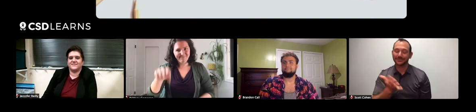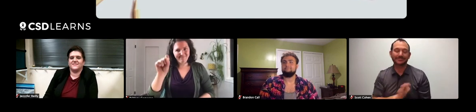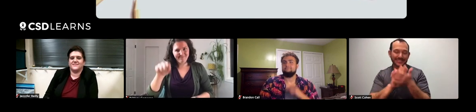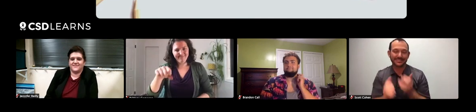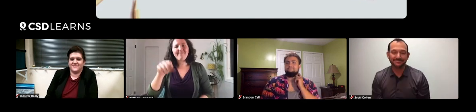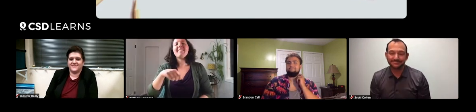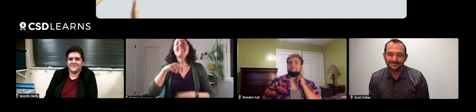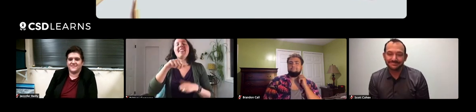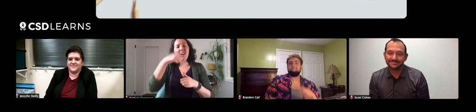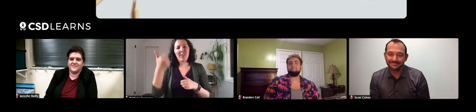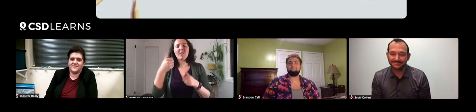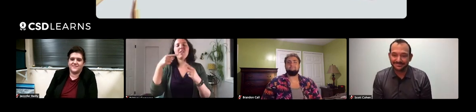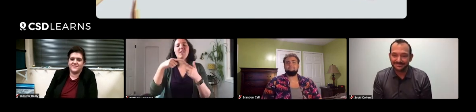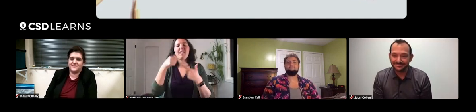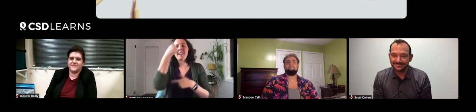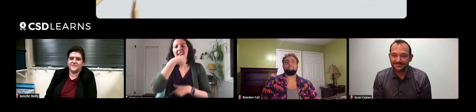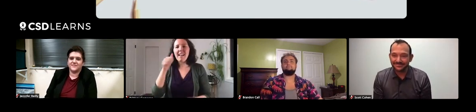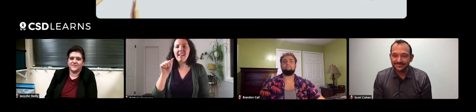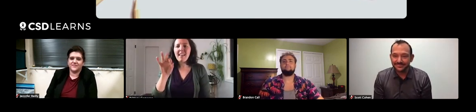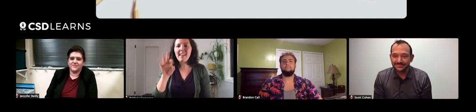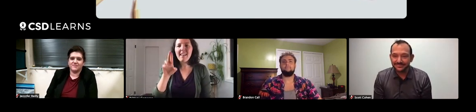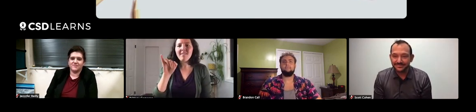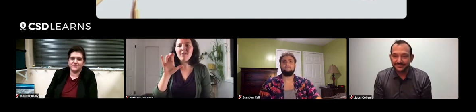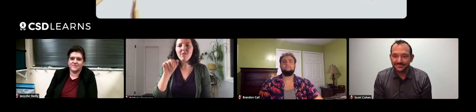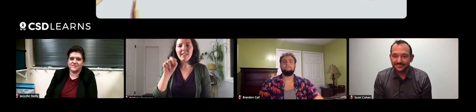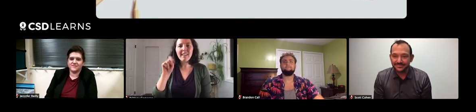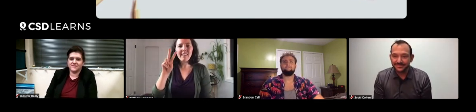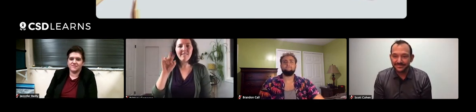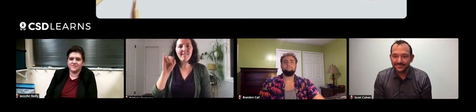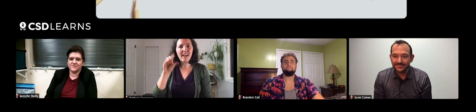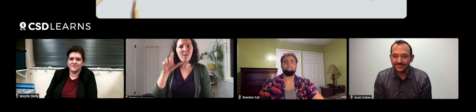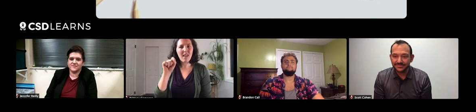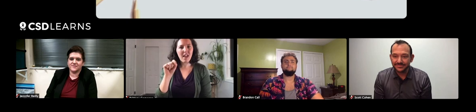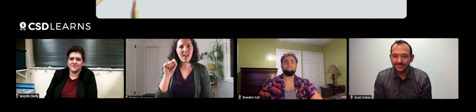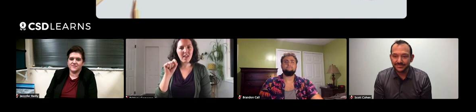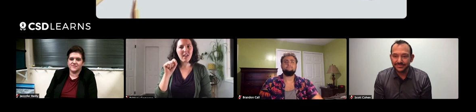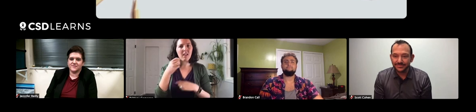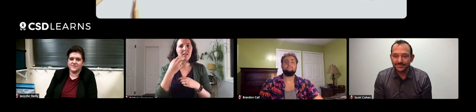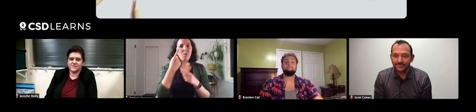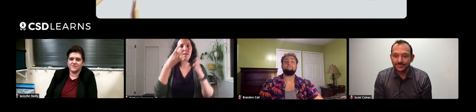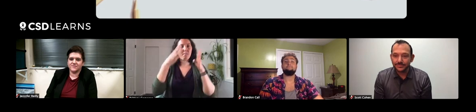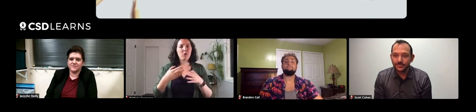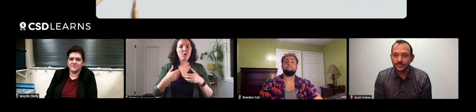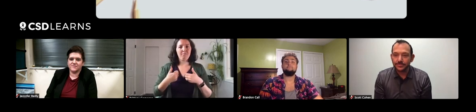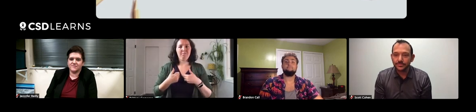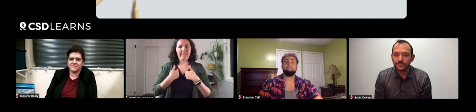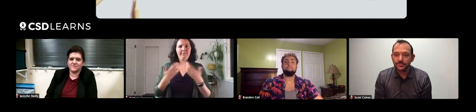Yes. And also, African violets, there's one person who lives here, no, I'm sorry,